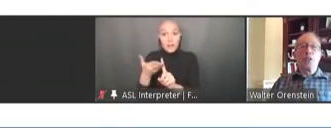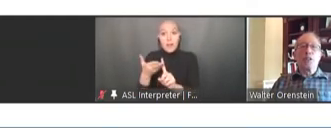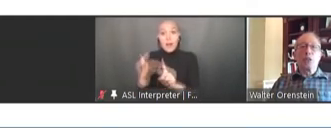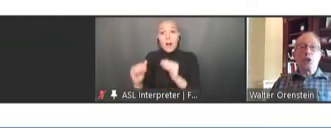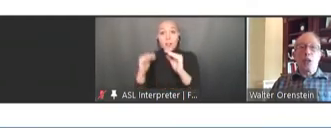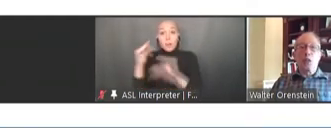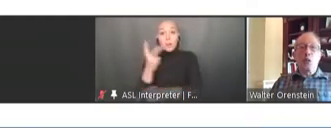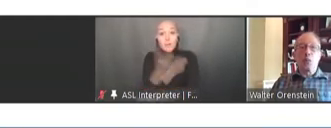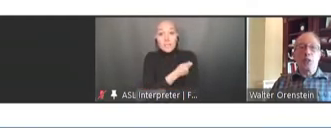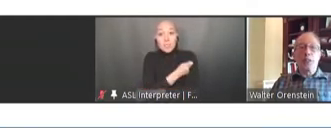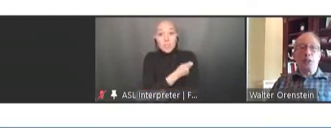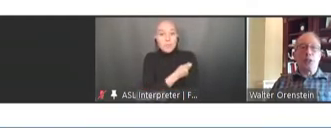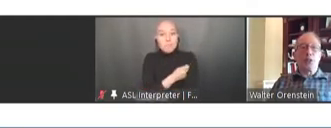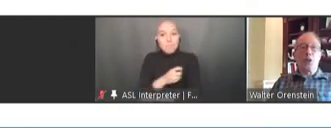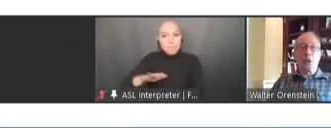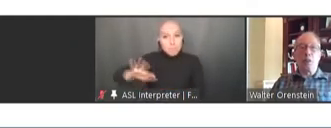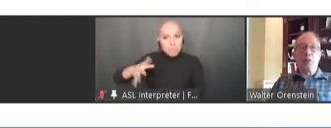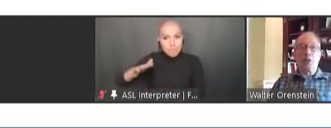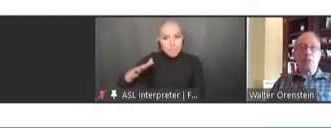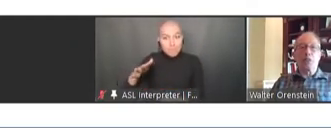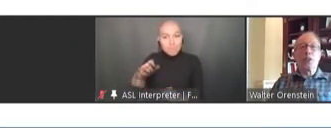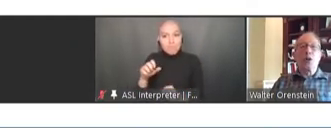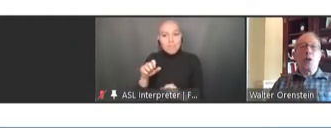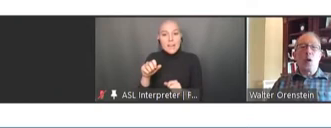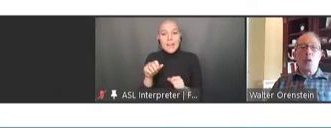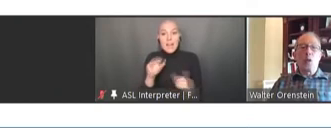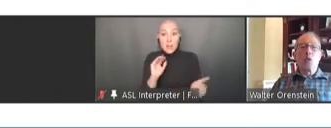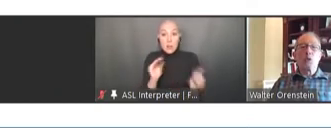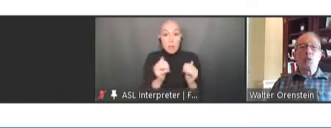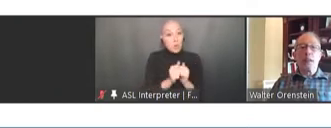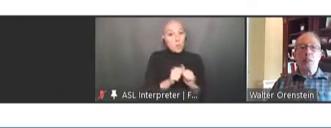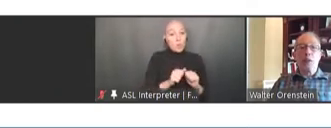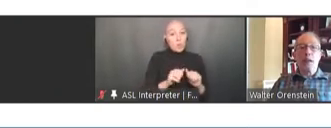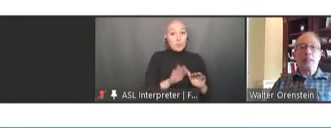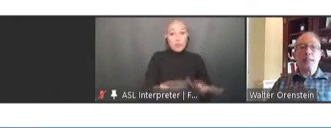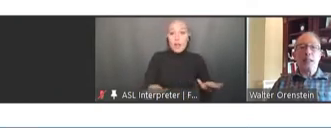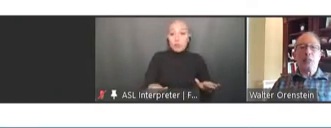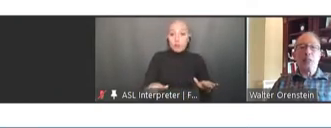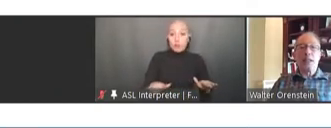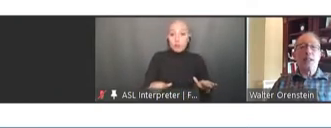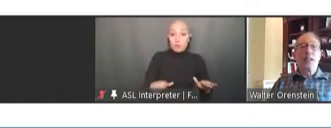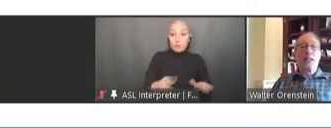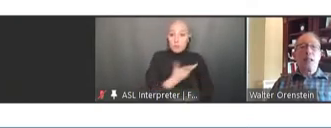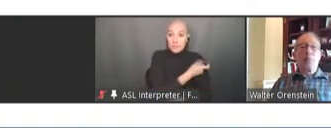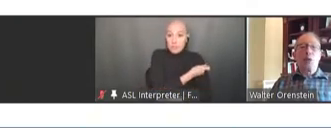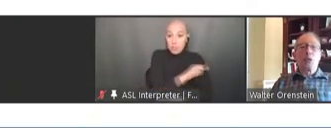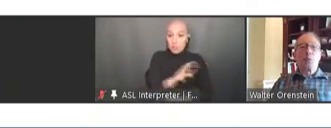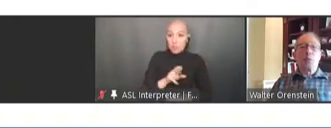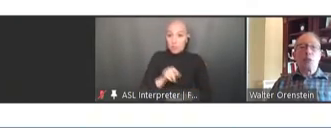as childhood immunization. And our coverage rates are lower. So, the NVAC tackled that multiple